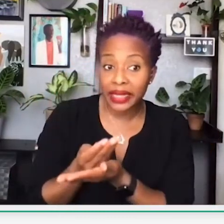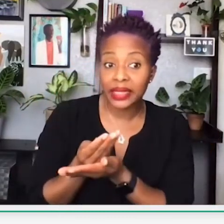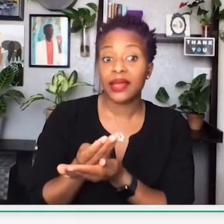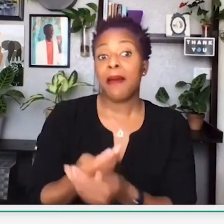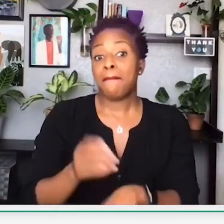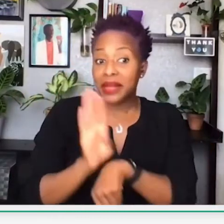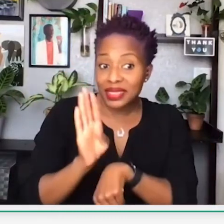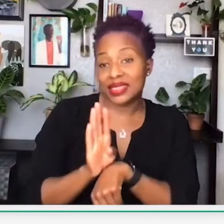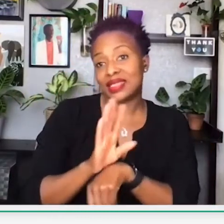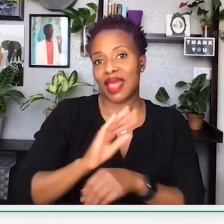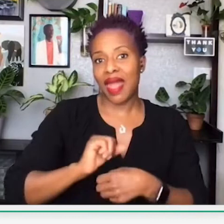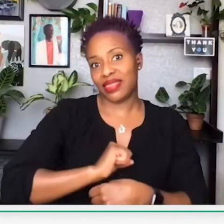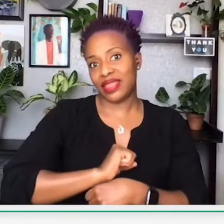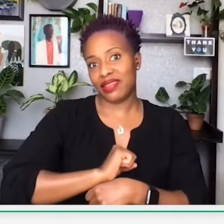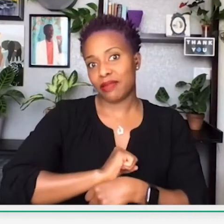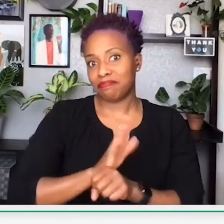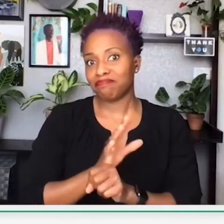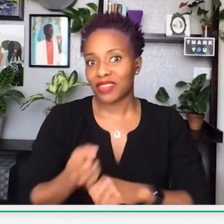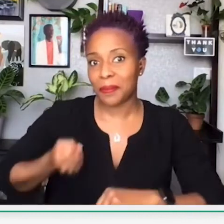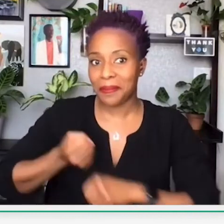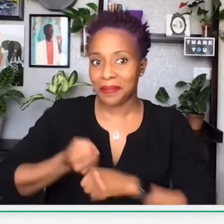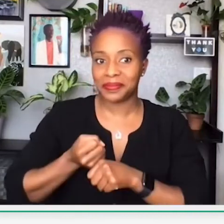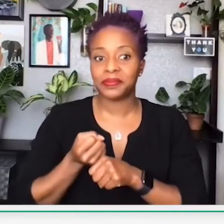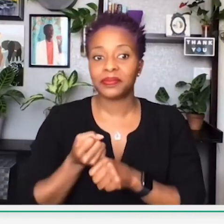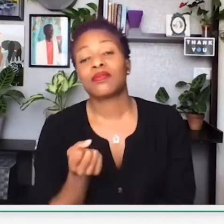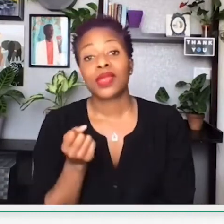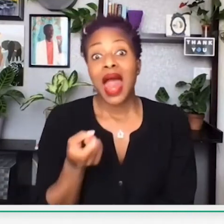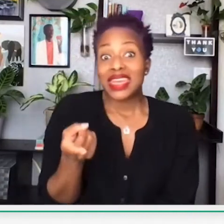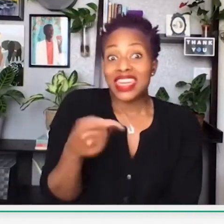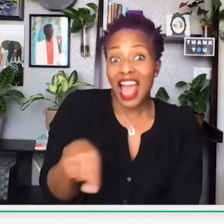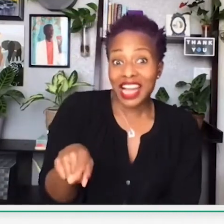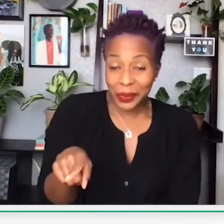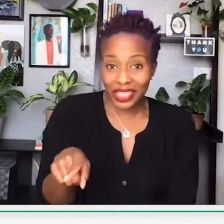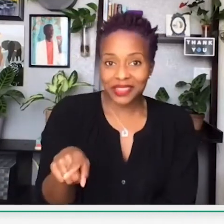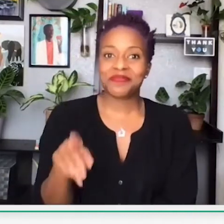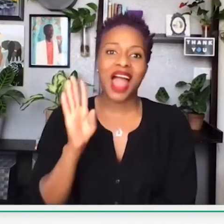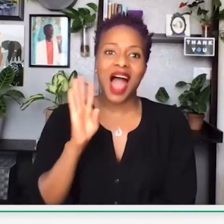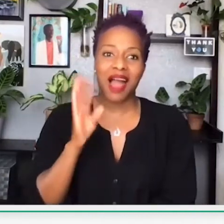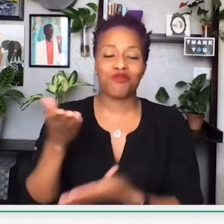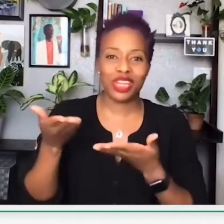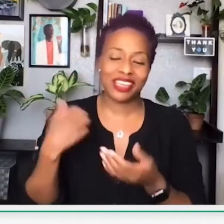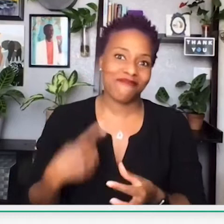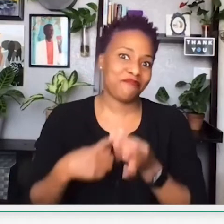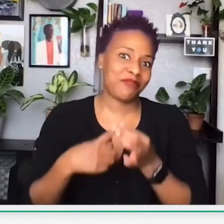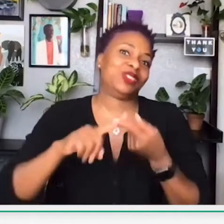focusing on the subject of black money, black business, and the pandemic effect.